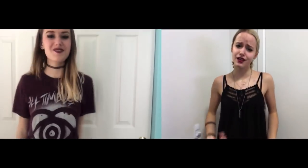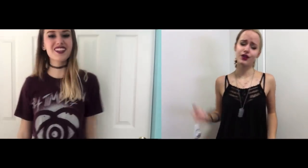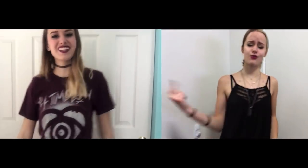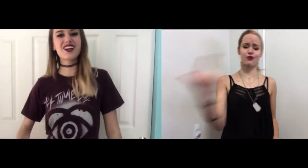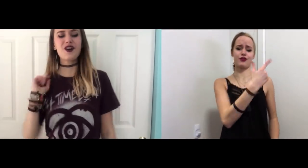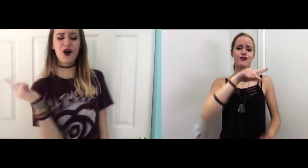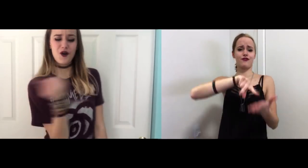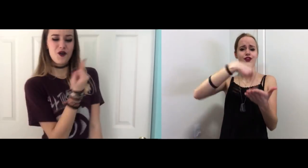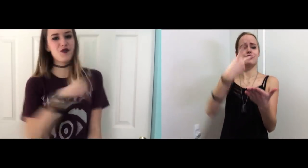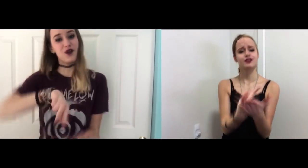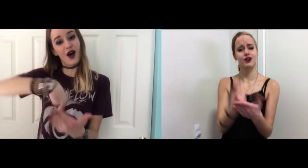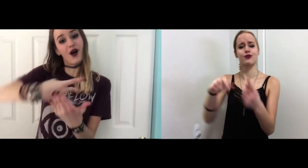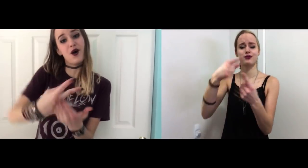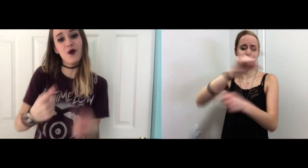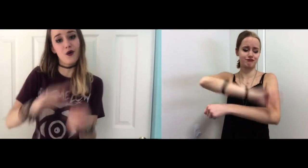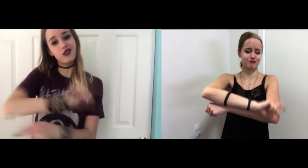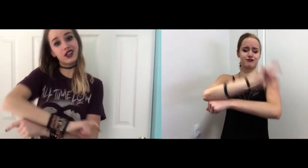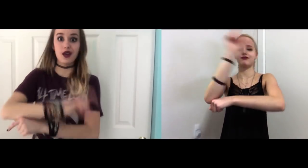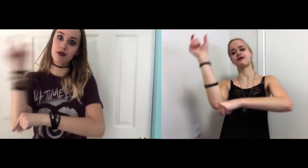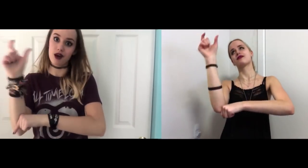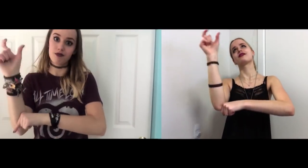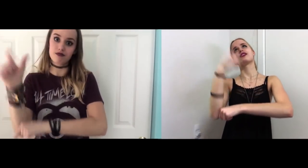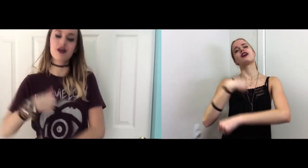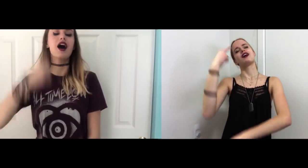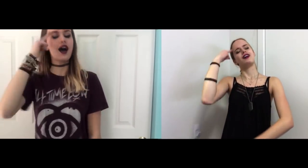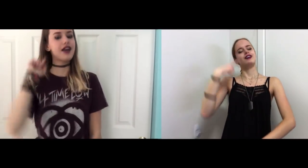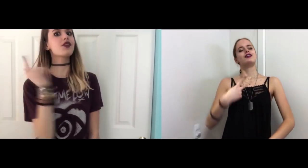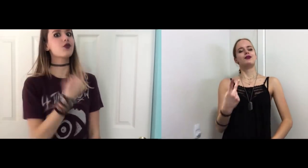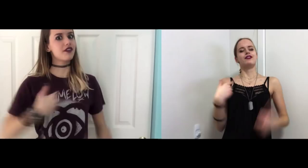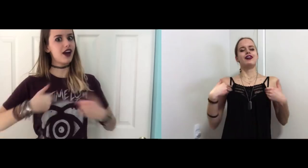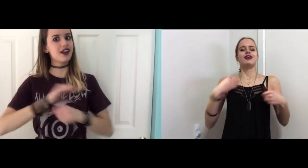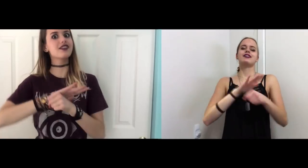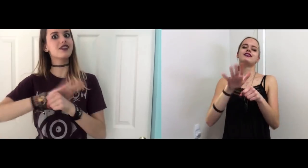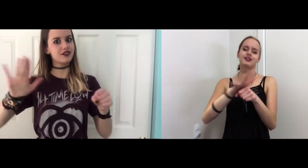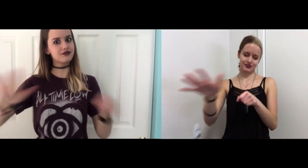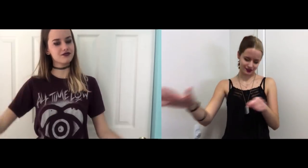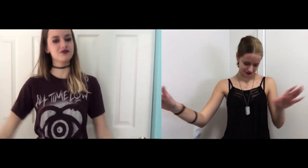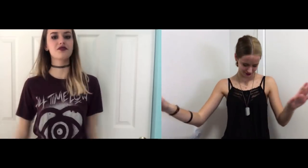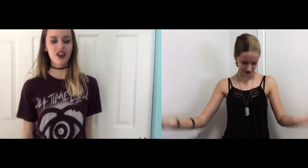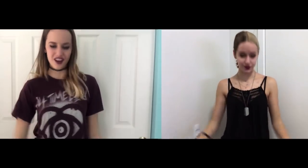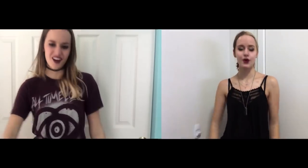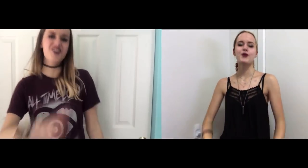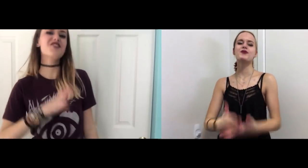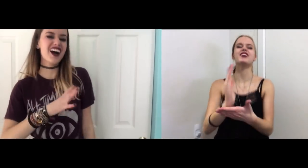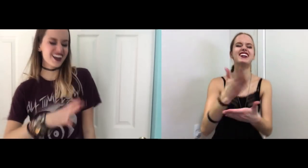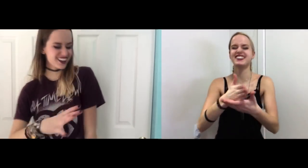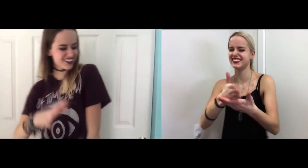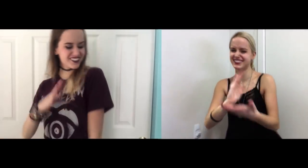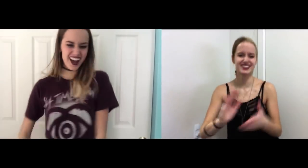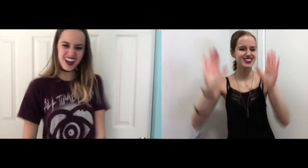And we all fell down when the sun came up, I think we've had enough Alright, alright